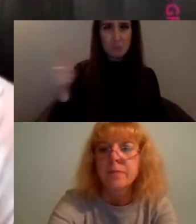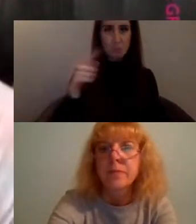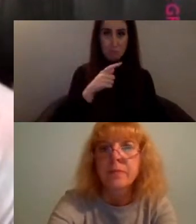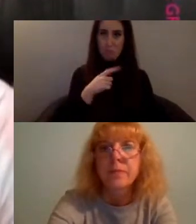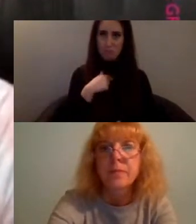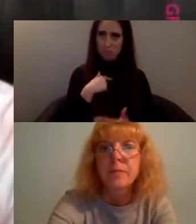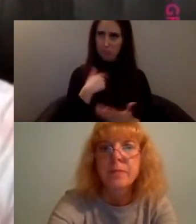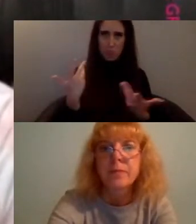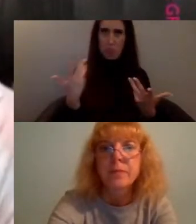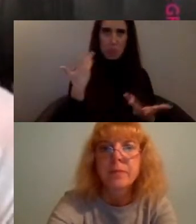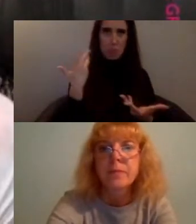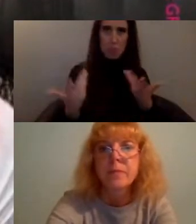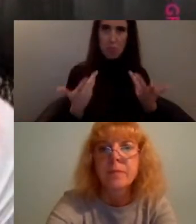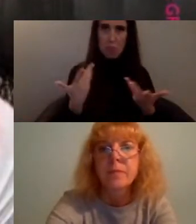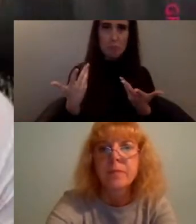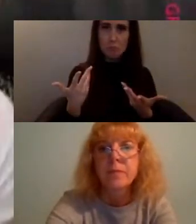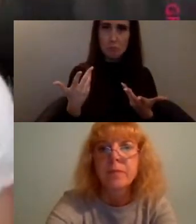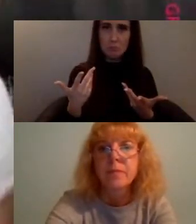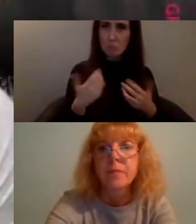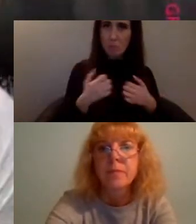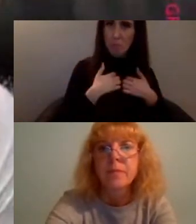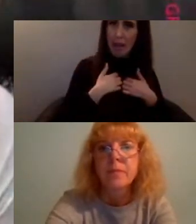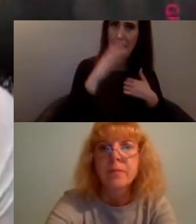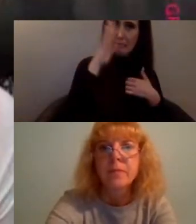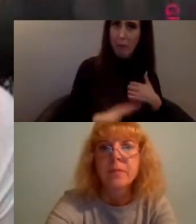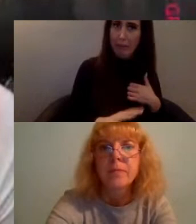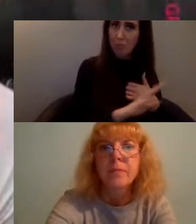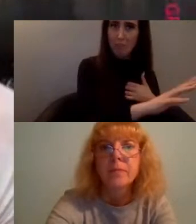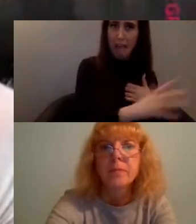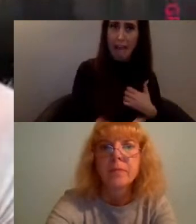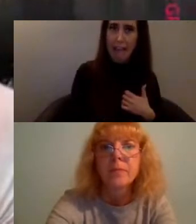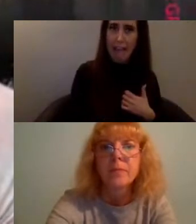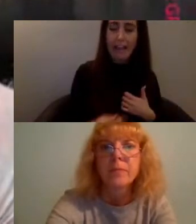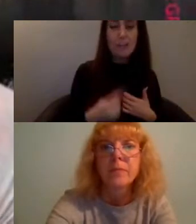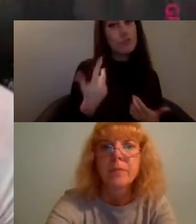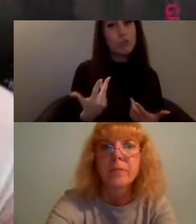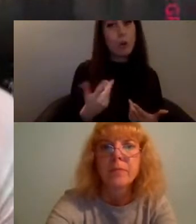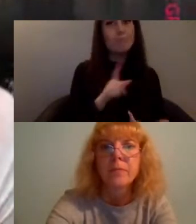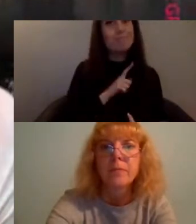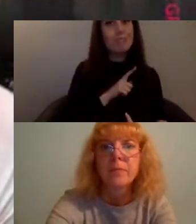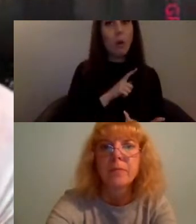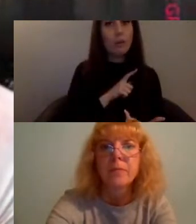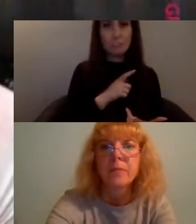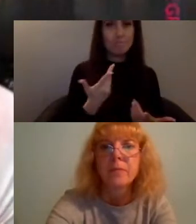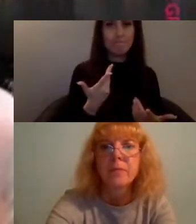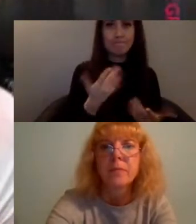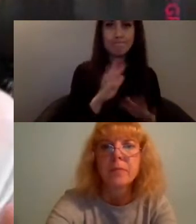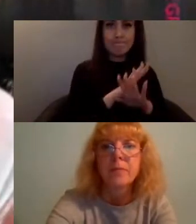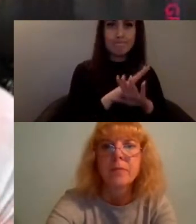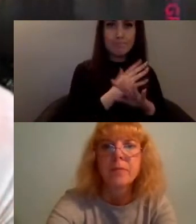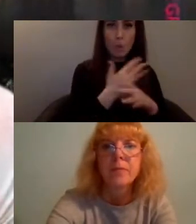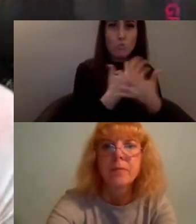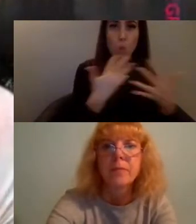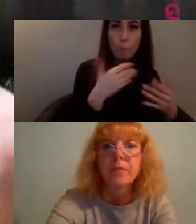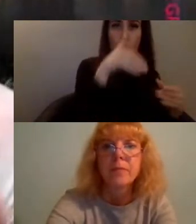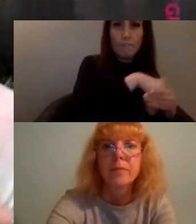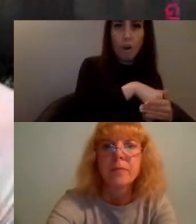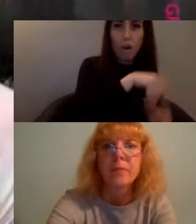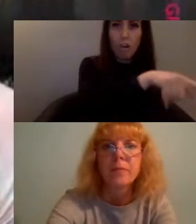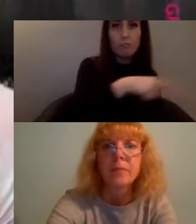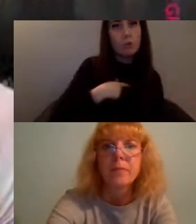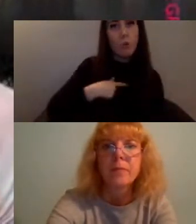rather than your own so because of that when I...when we make the work we really focus on like